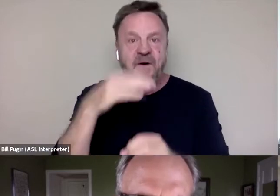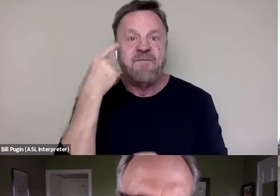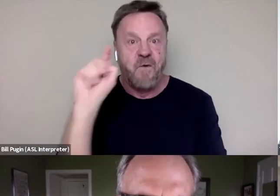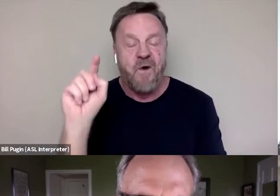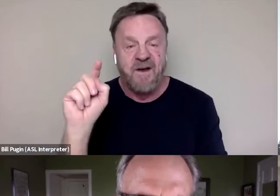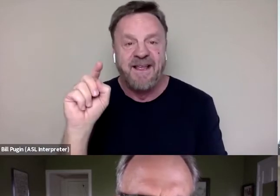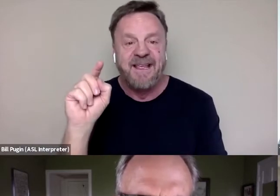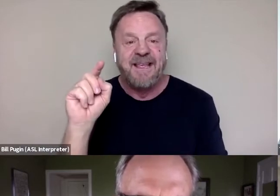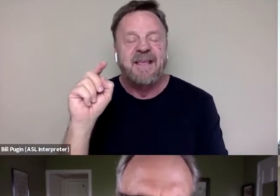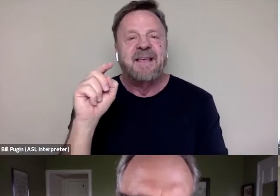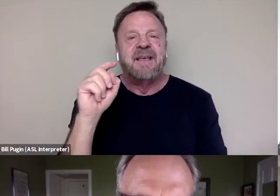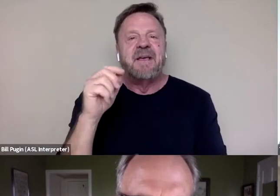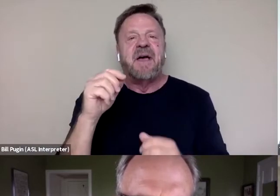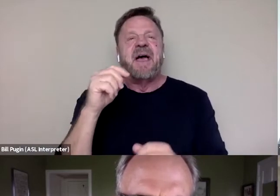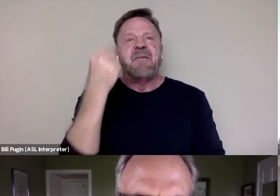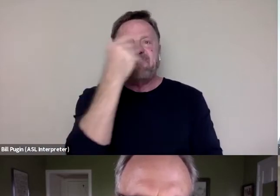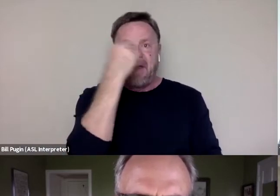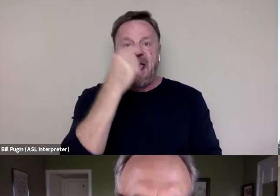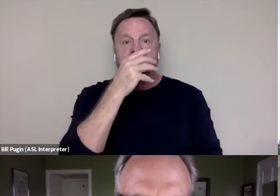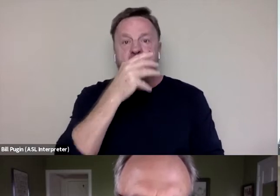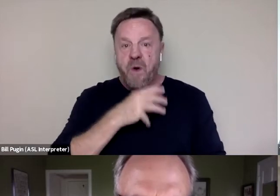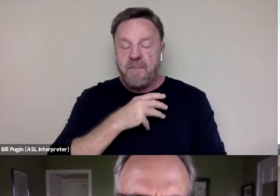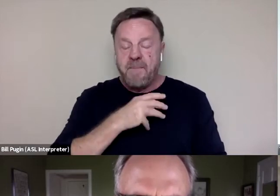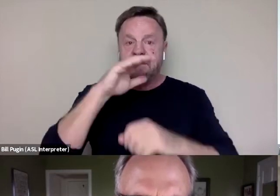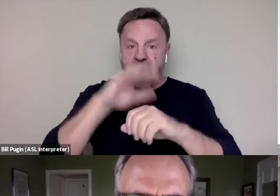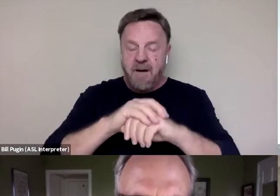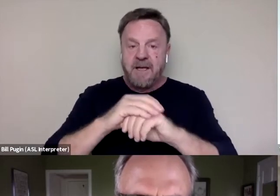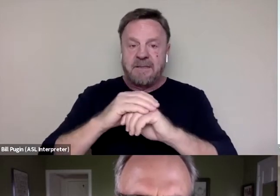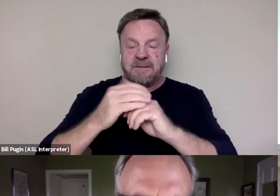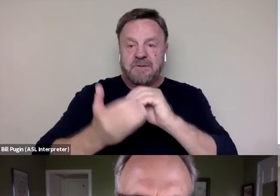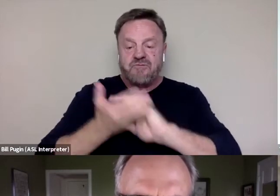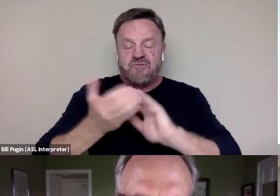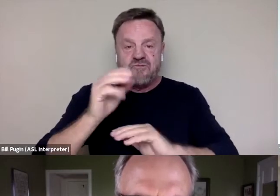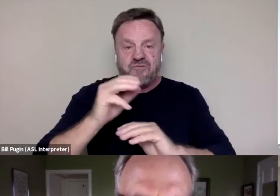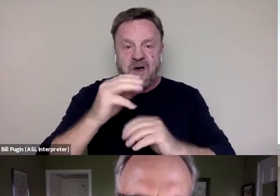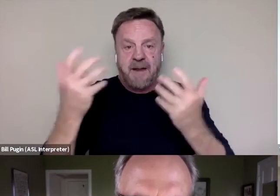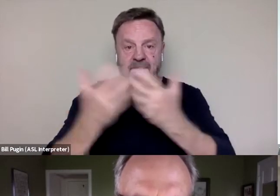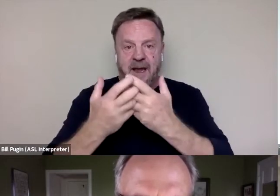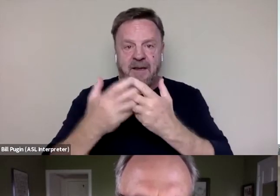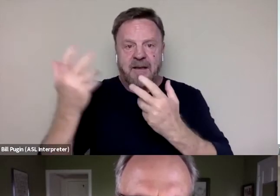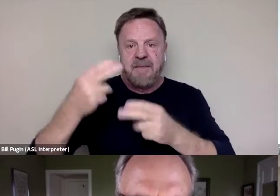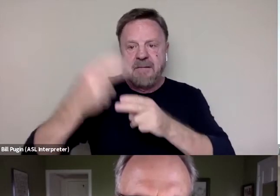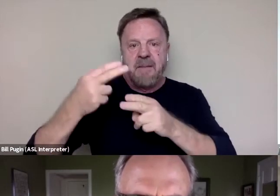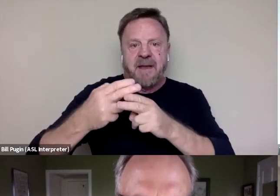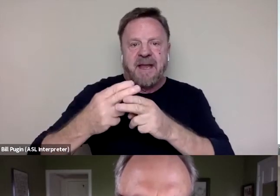With a black woman on the ticket, right? Whose nomination was secured by James Clyburn,